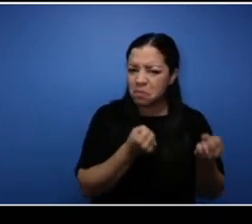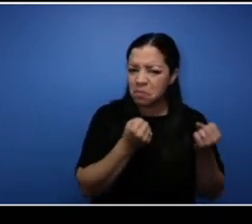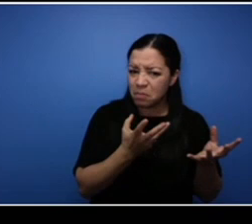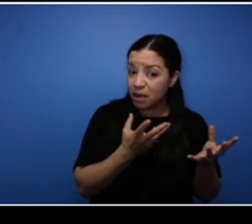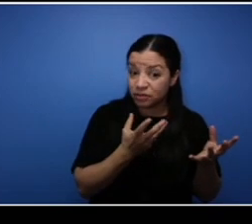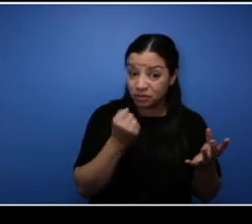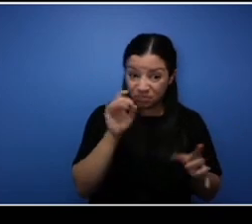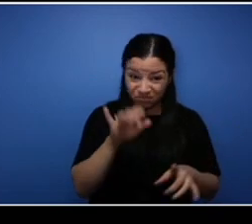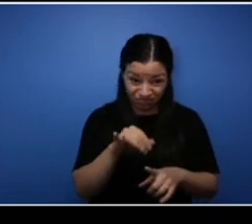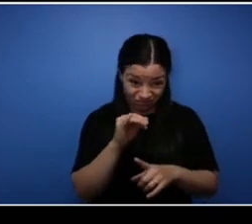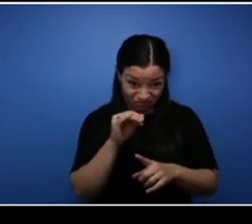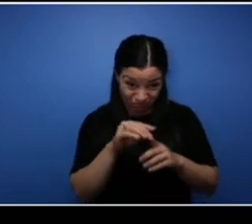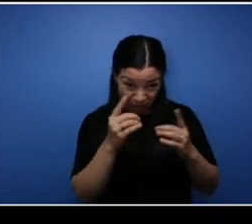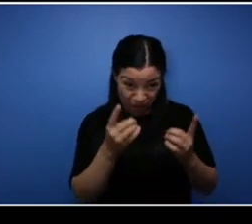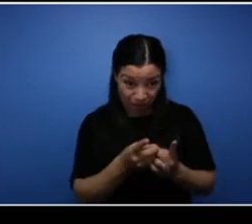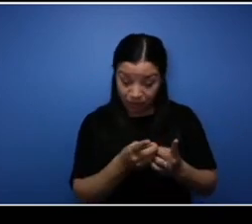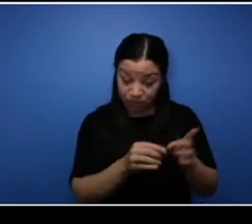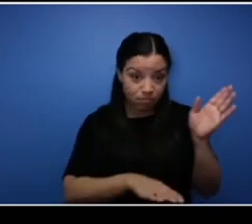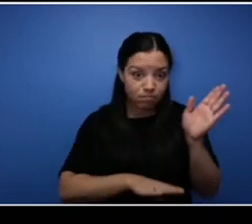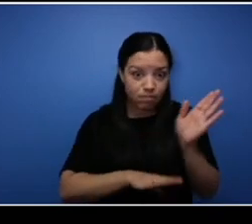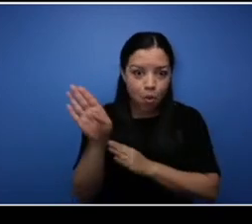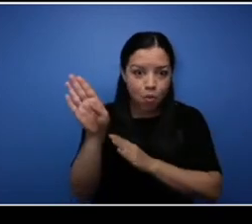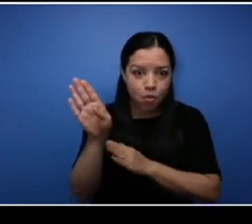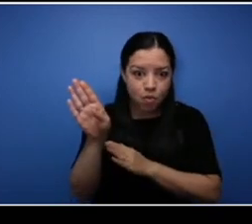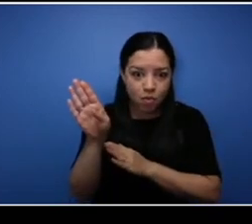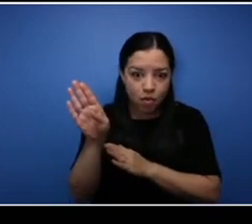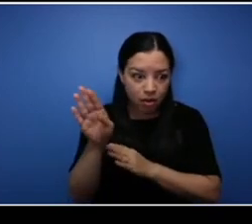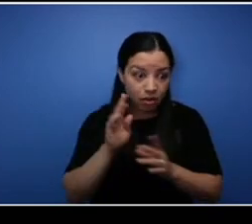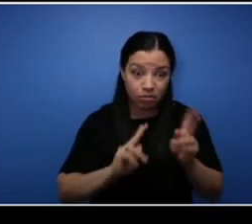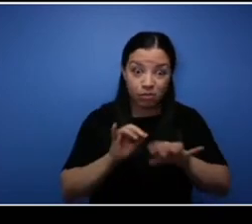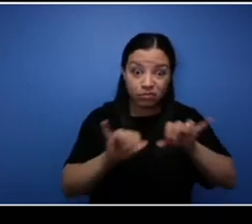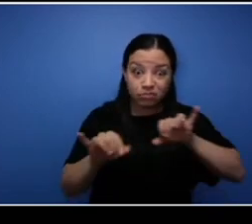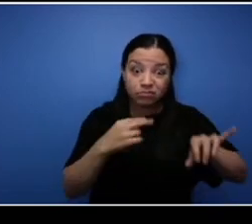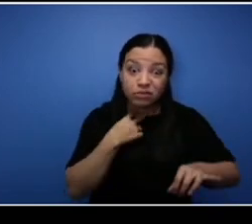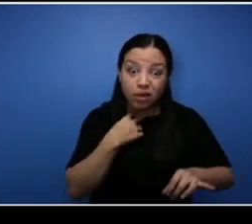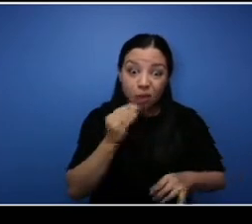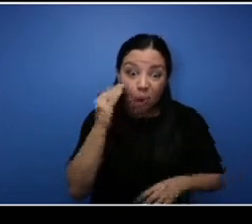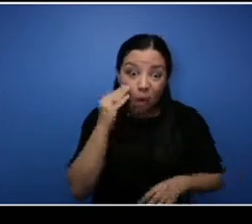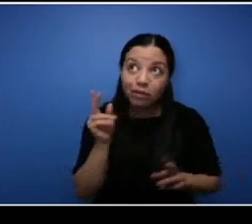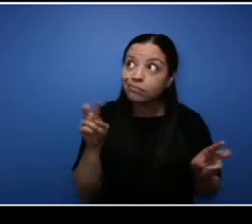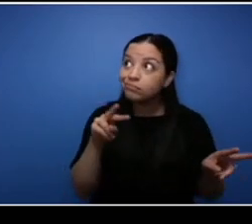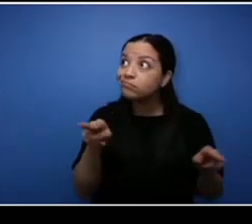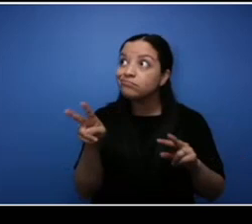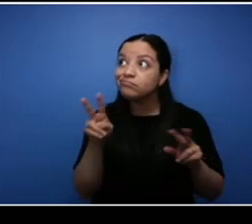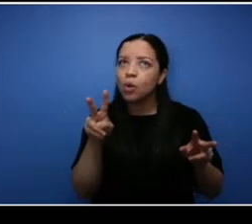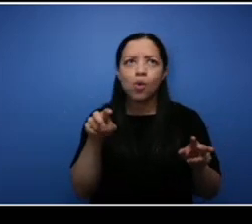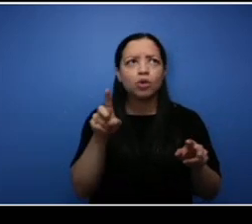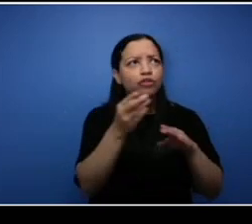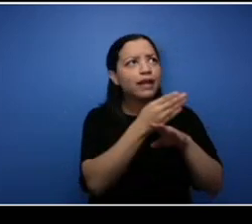I mean it's skyrocketed. People were home, they were doing work so um yeah we didn't